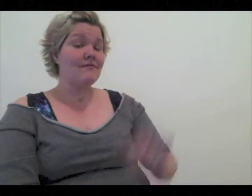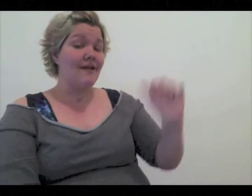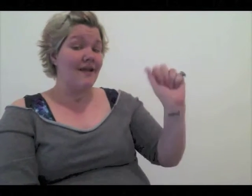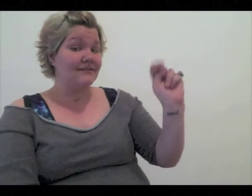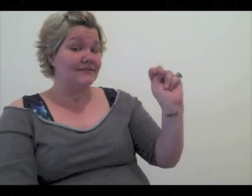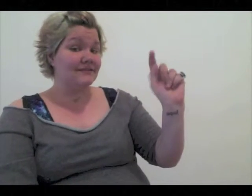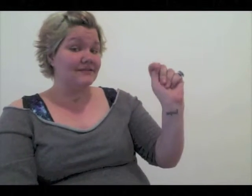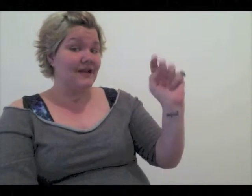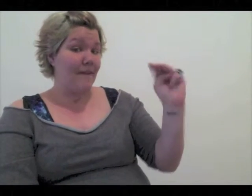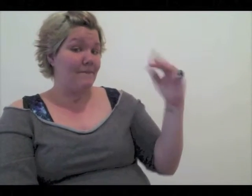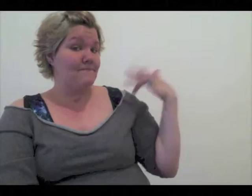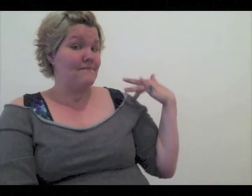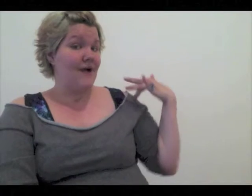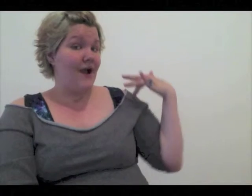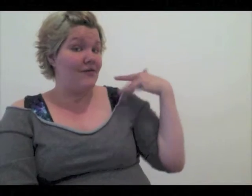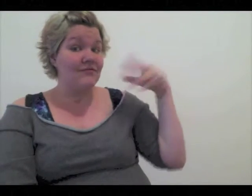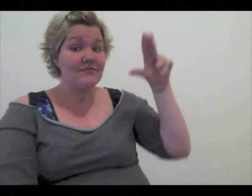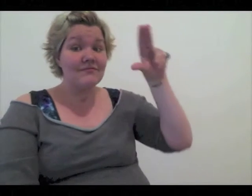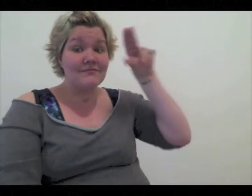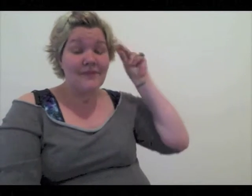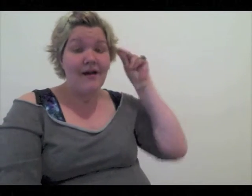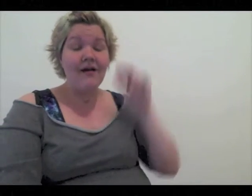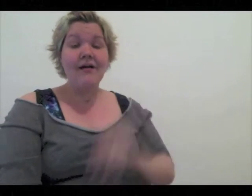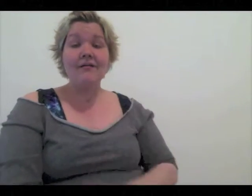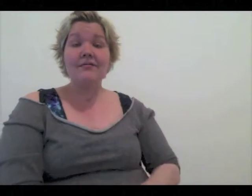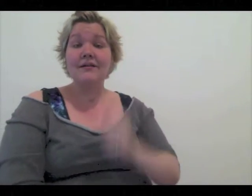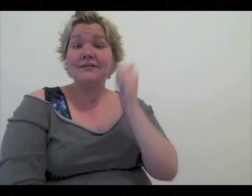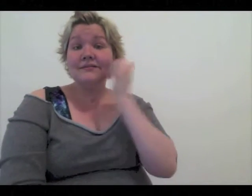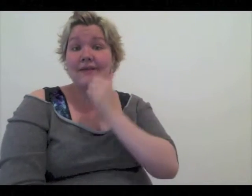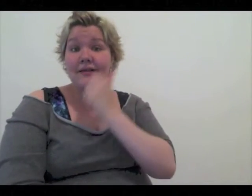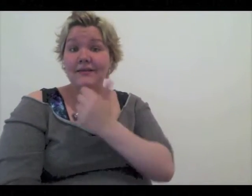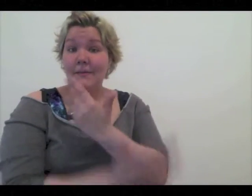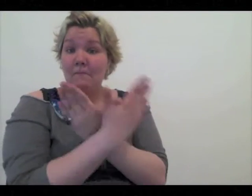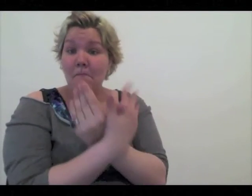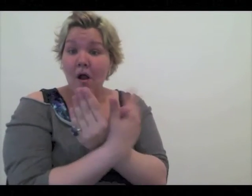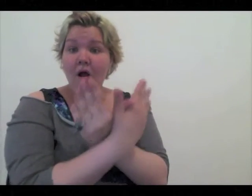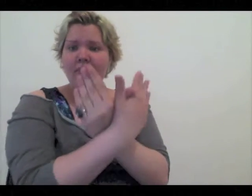America’s Next Top Model’s Nyle Dimarco. The Daily Moth.